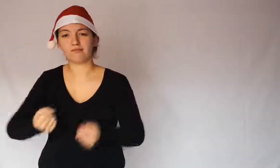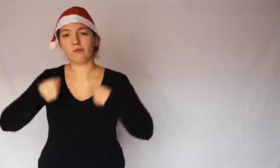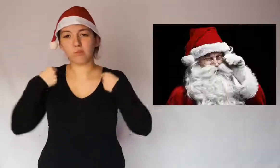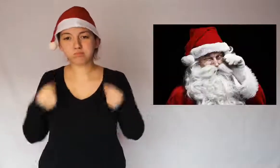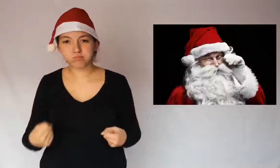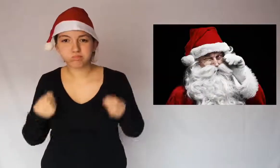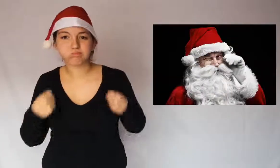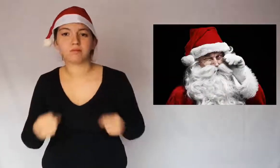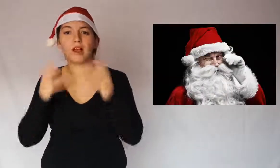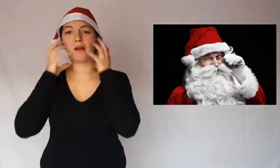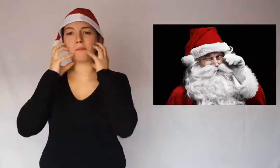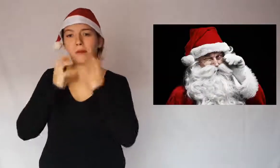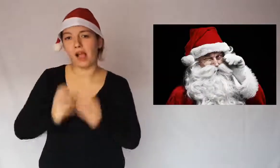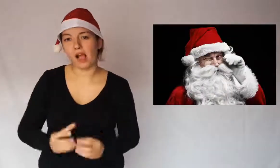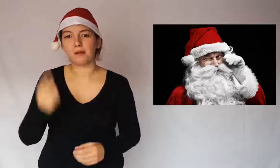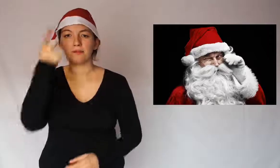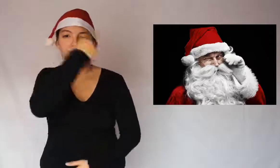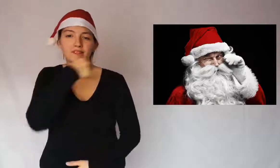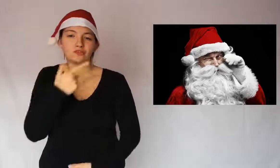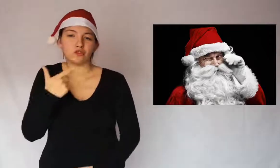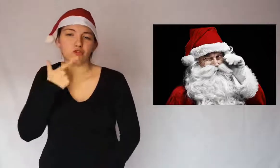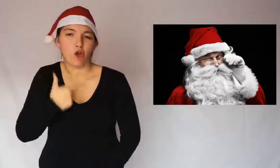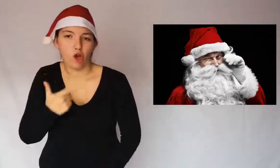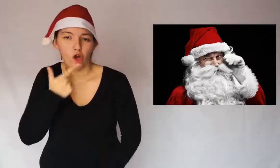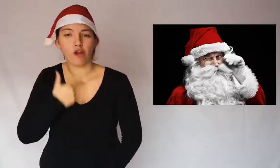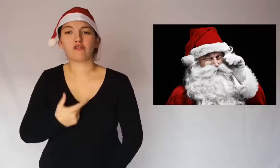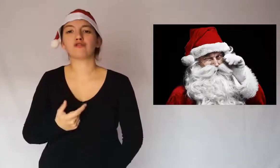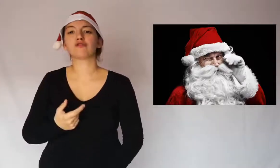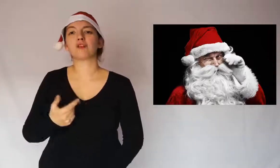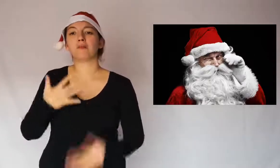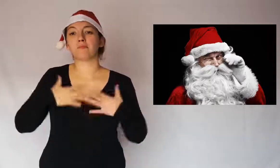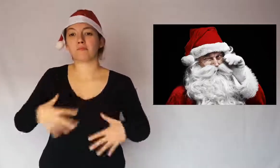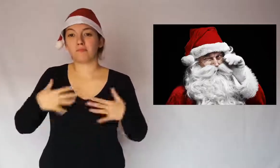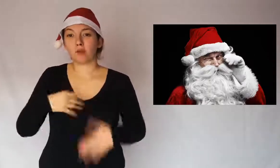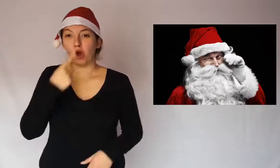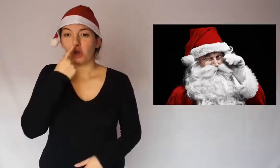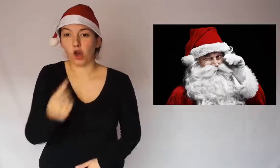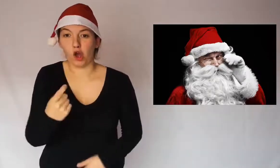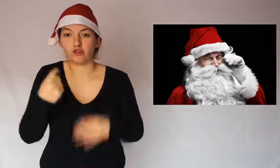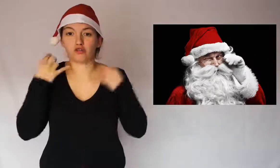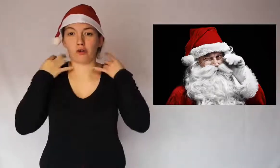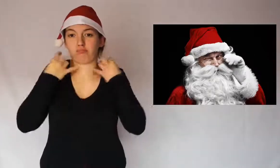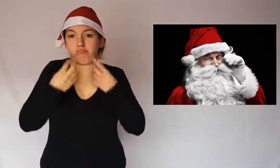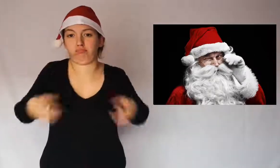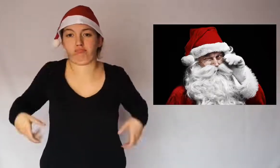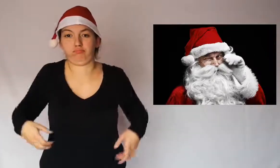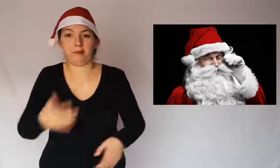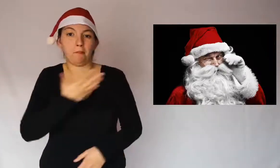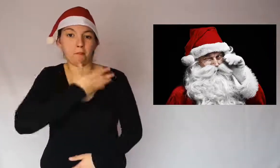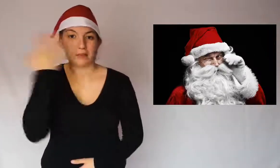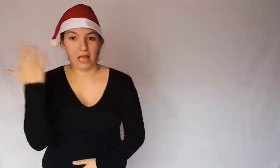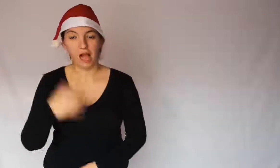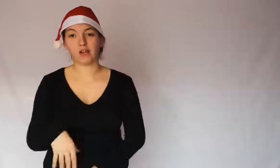he's big, he's bearded, has a sweet face, he's wearing a red dress with white fur edges.